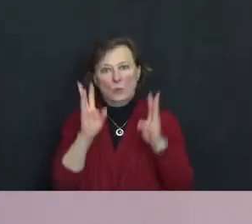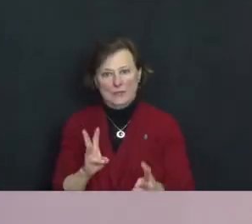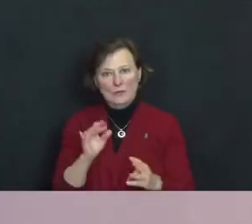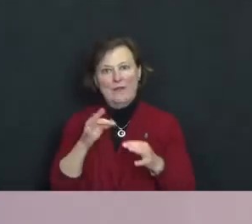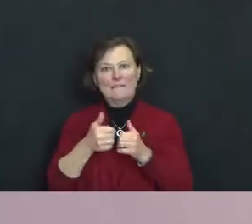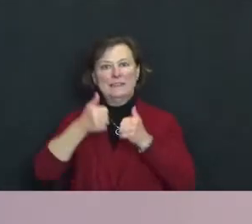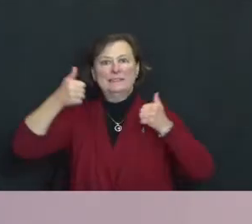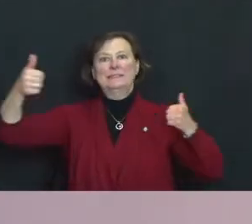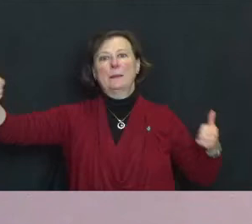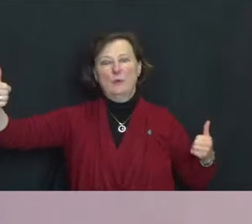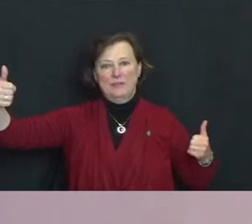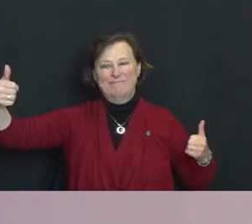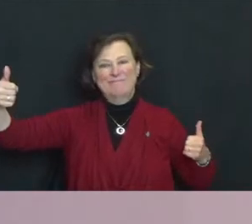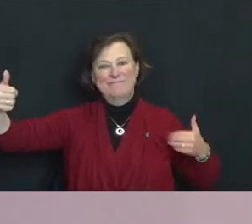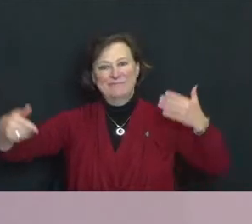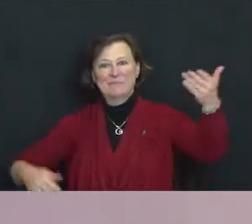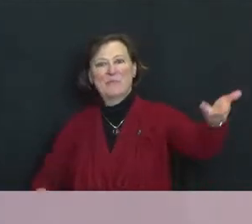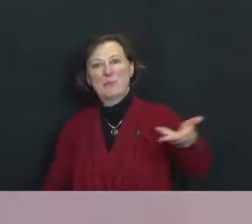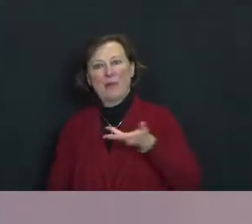Welcome.